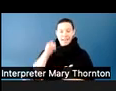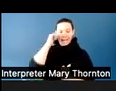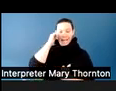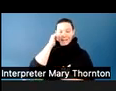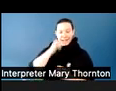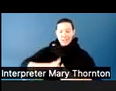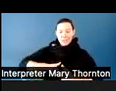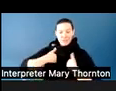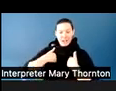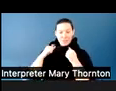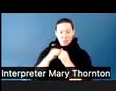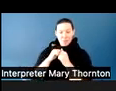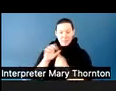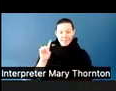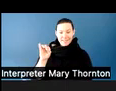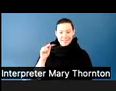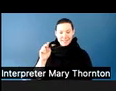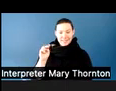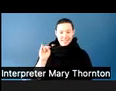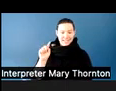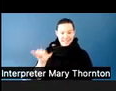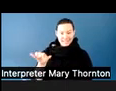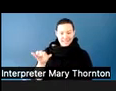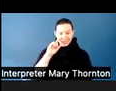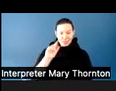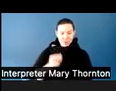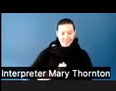And that is for us, and that is for our students and our clients.